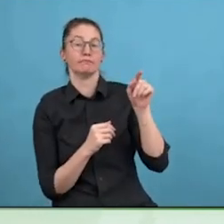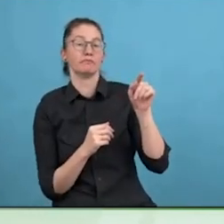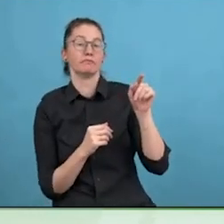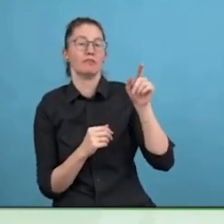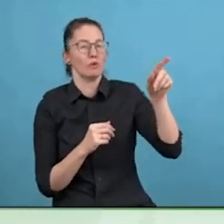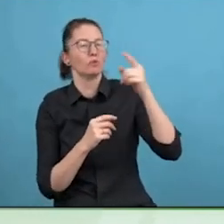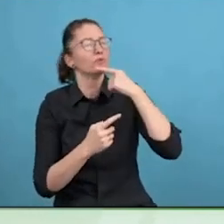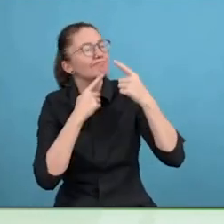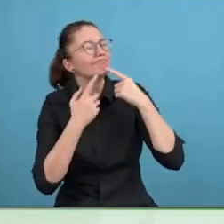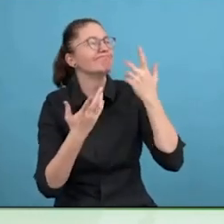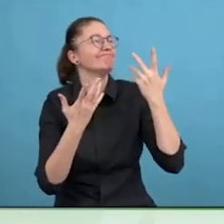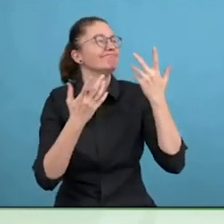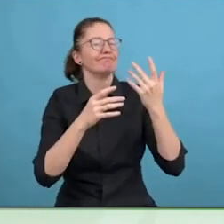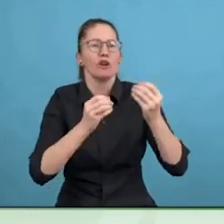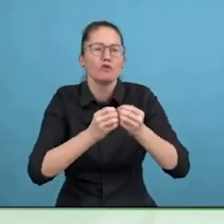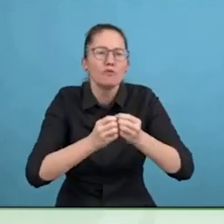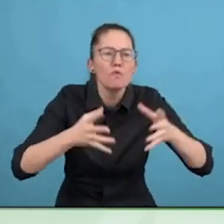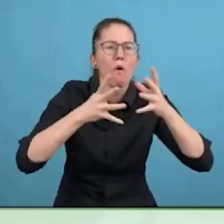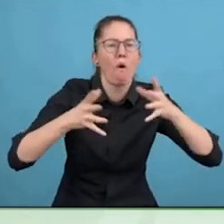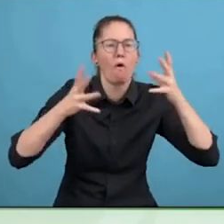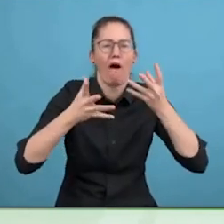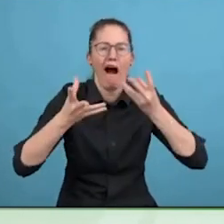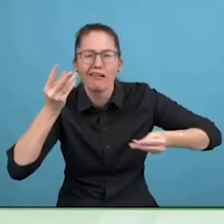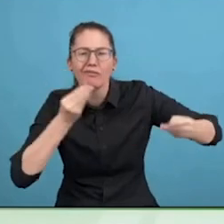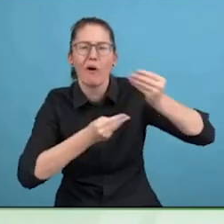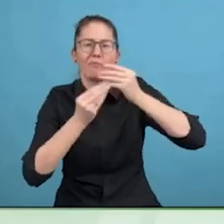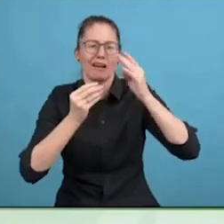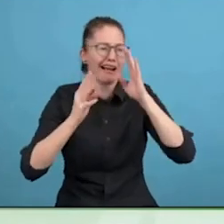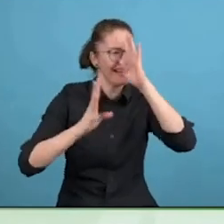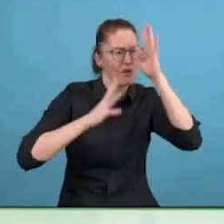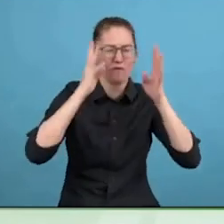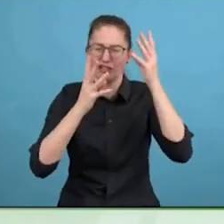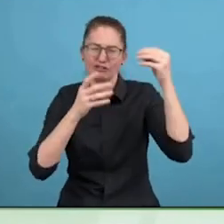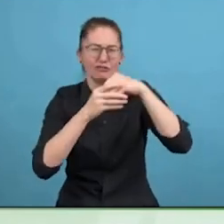It is a platform where we bring people, we bring innovations, we